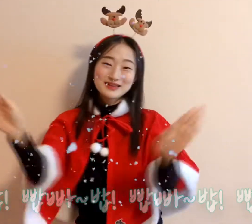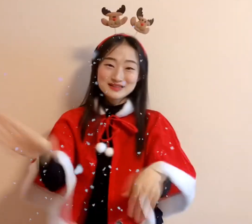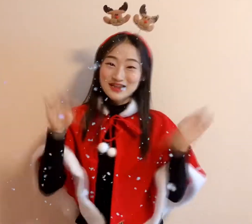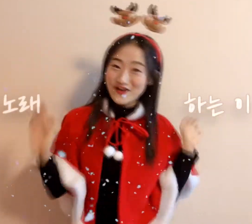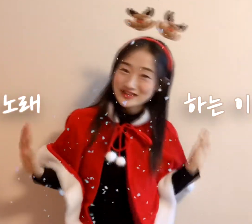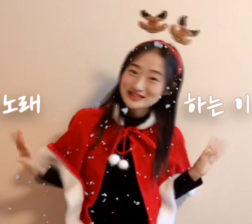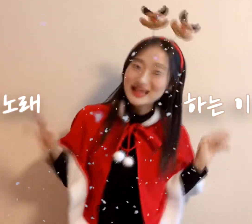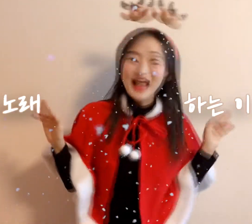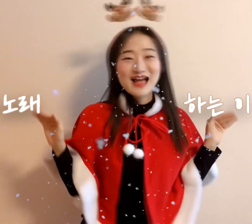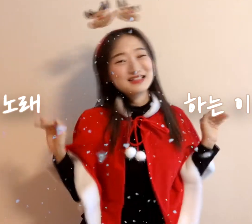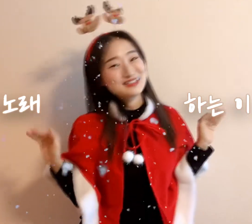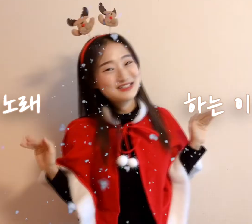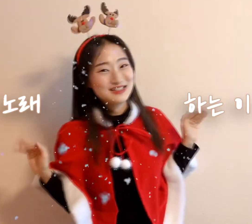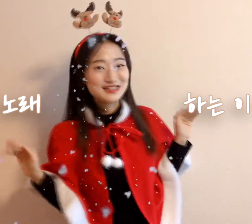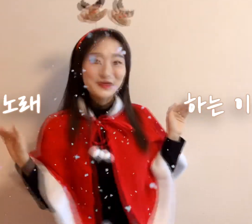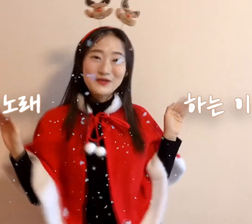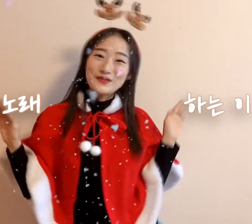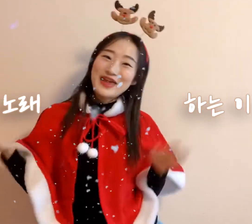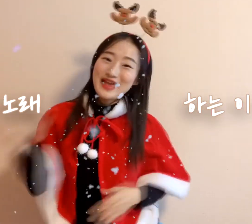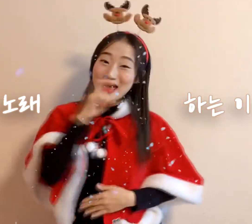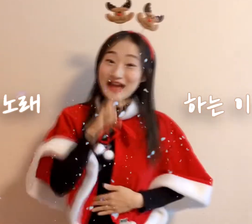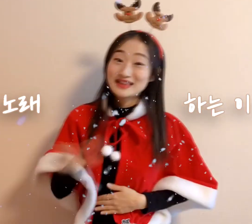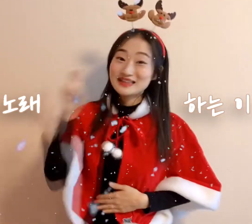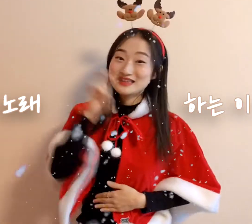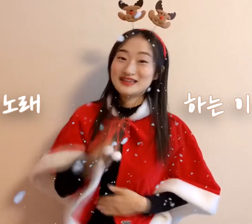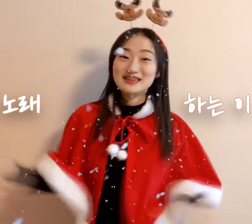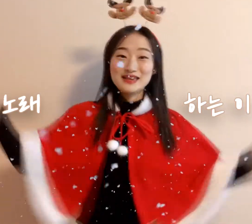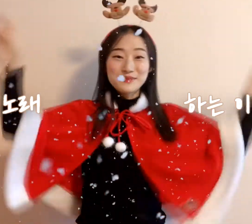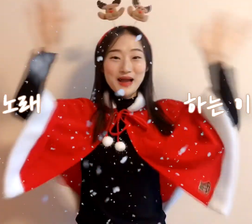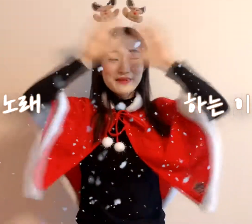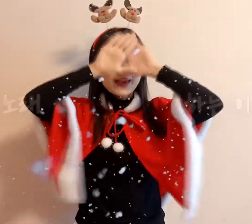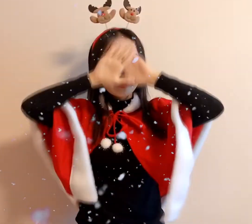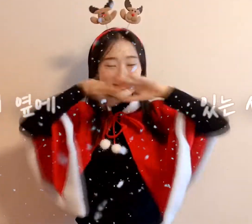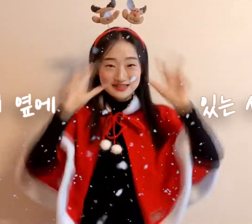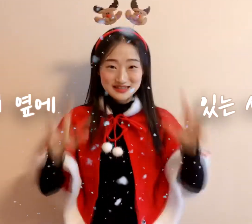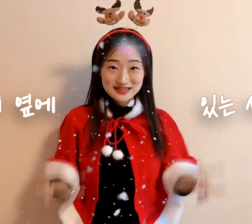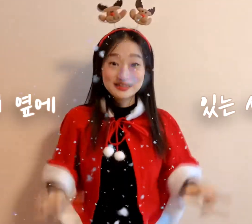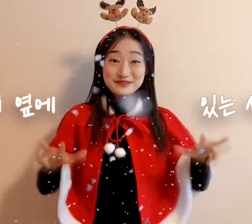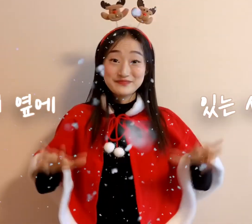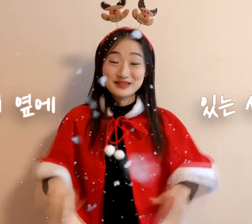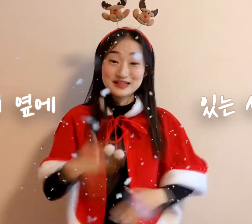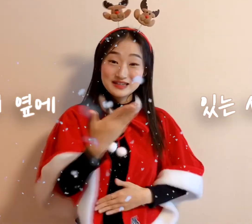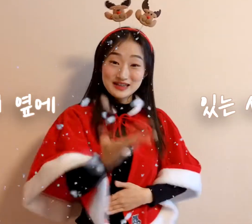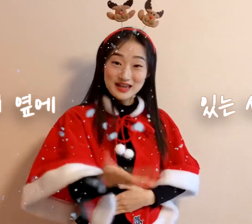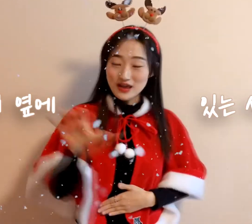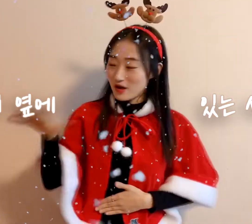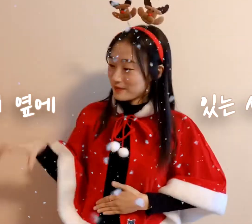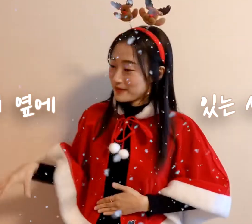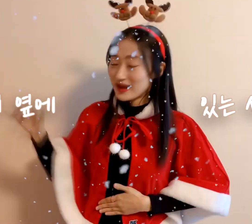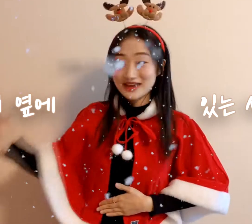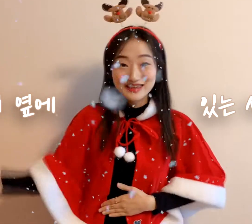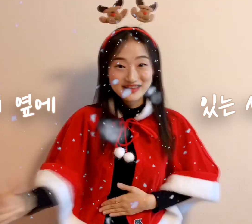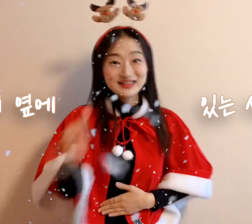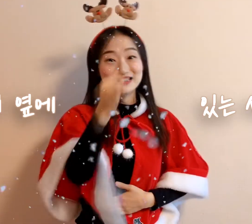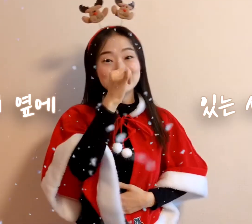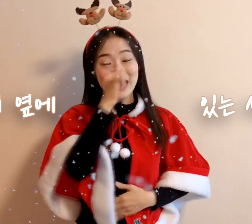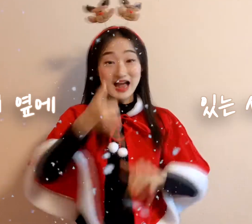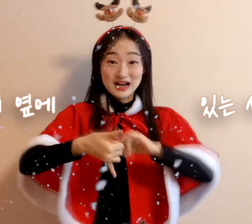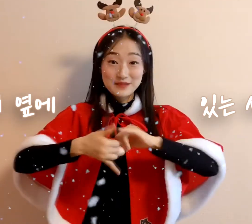On this night, you hear the angels sing And see, your loved ones are around you